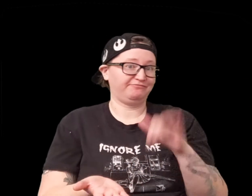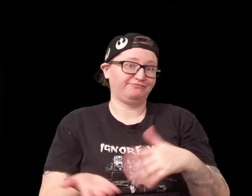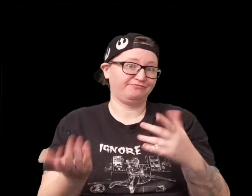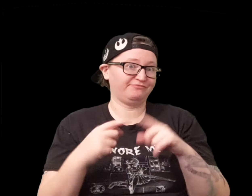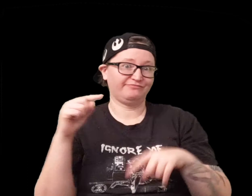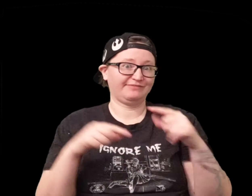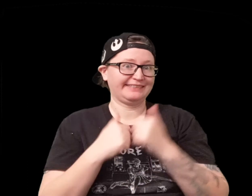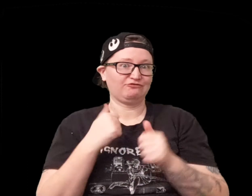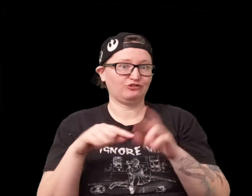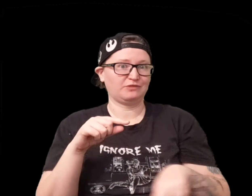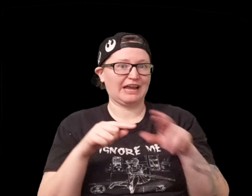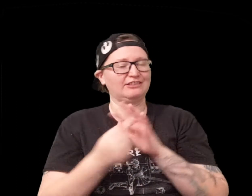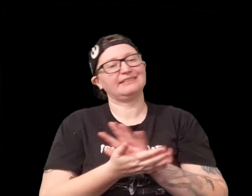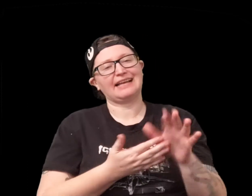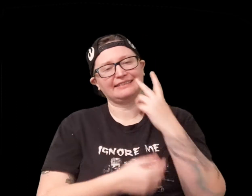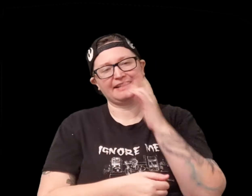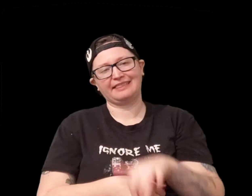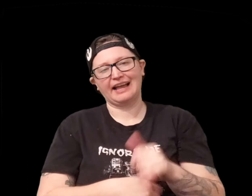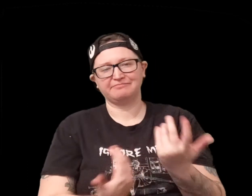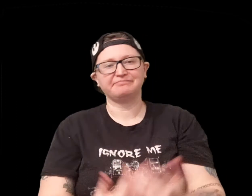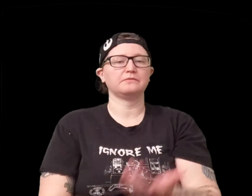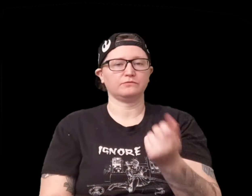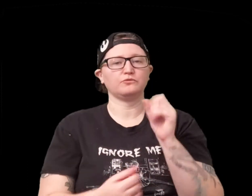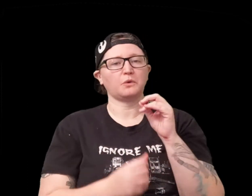about hey it just depends on what you pick each round so that was really nice to see